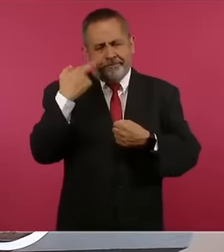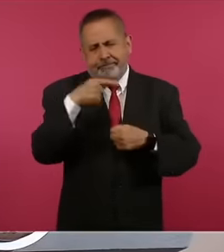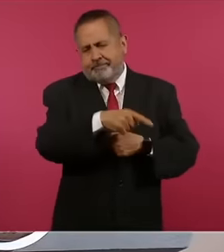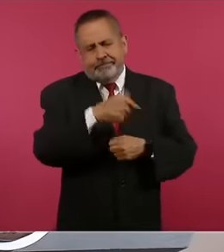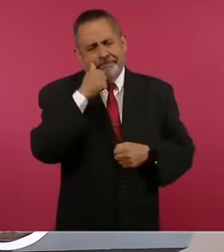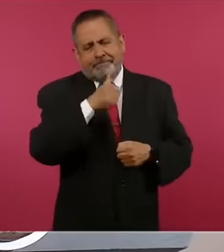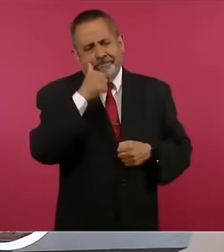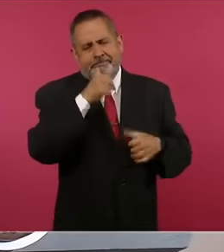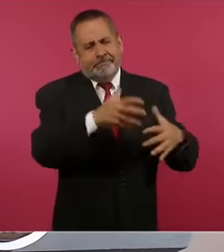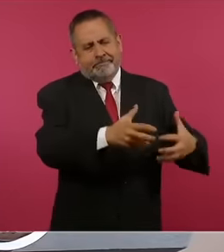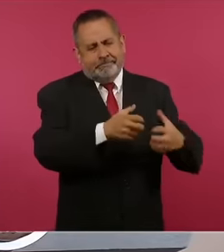what they call